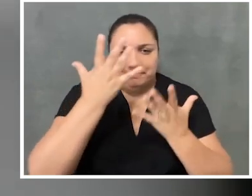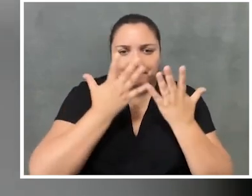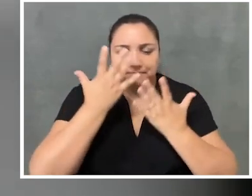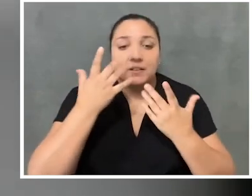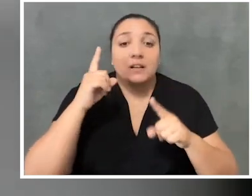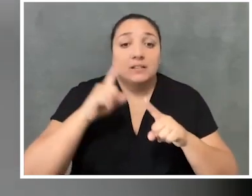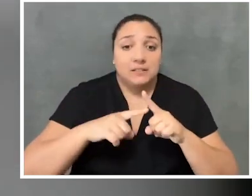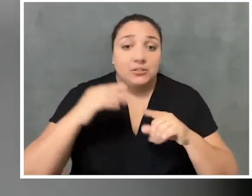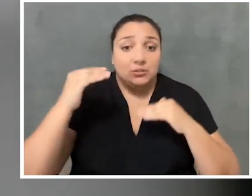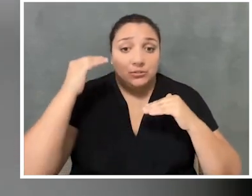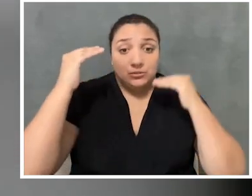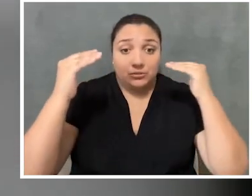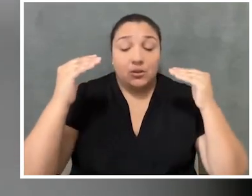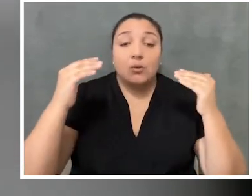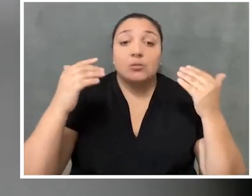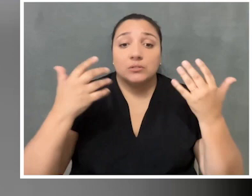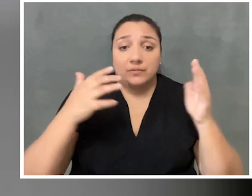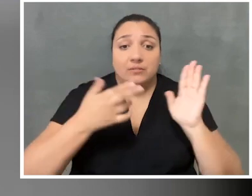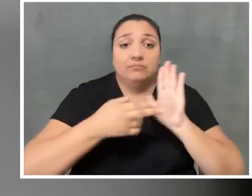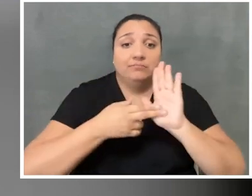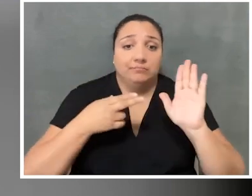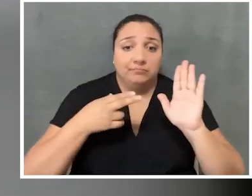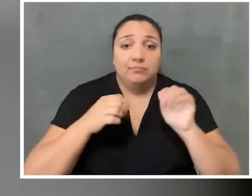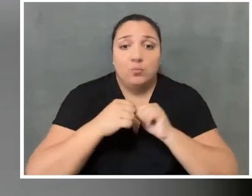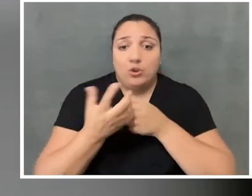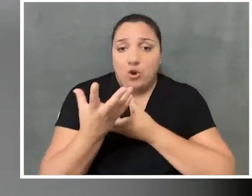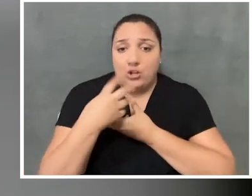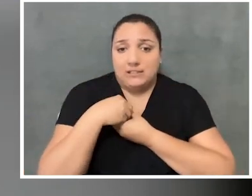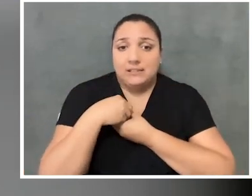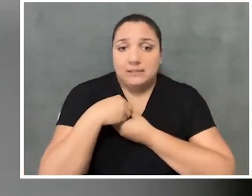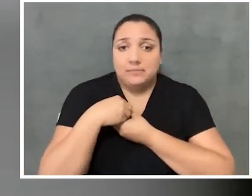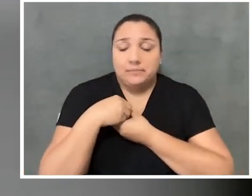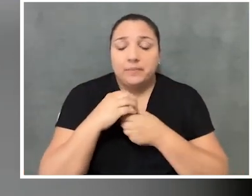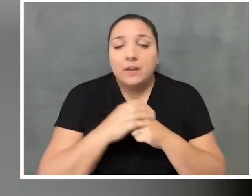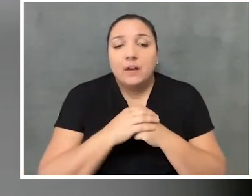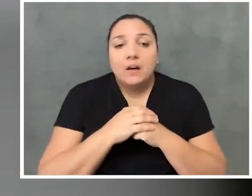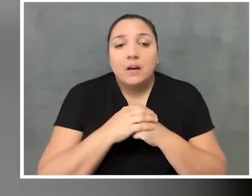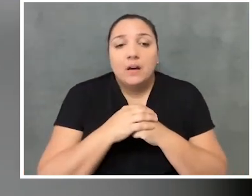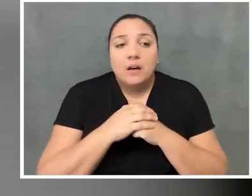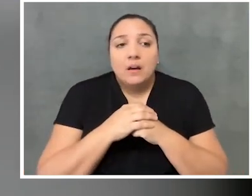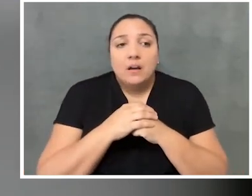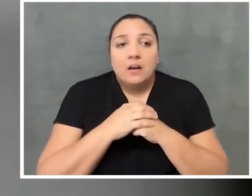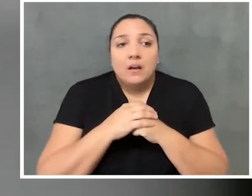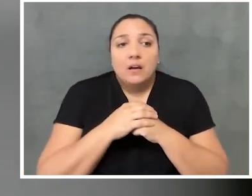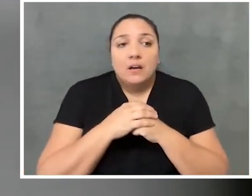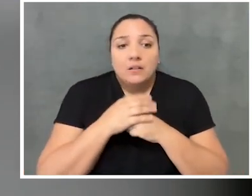until as an adult I received an autism diagnosis. So as I was going into college and